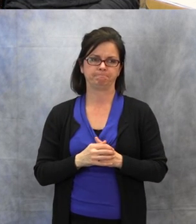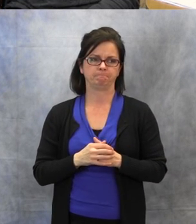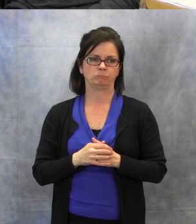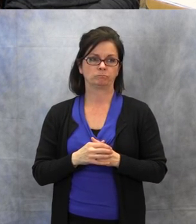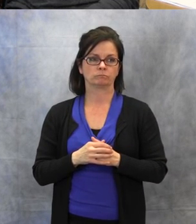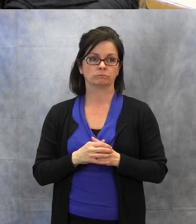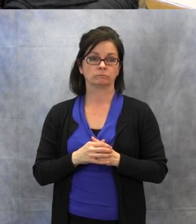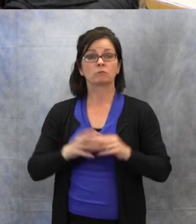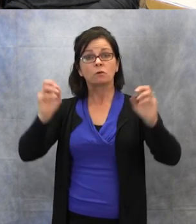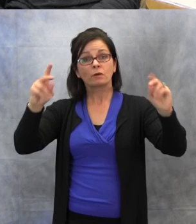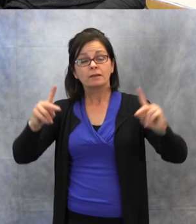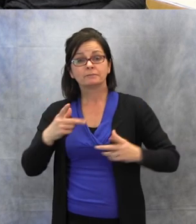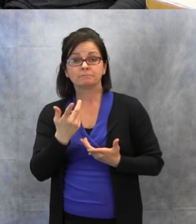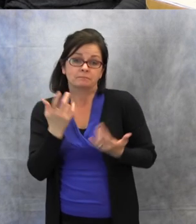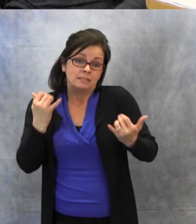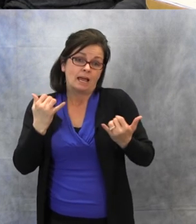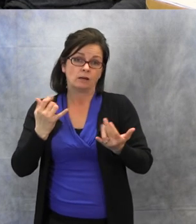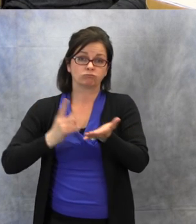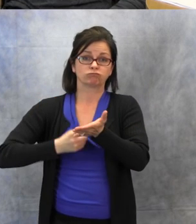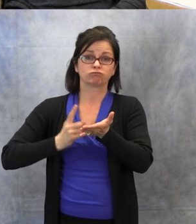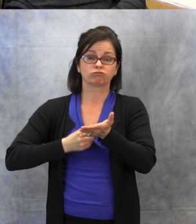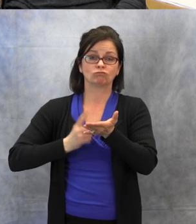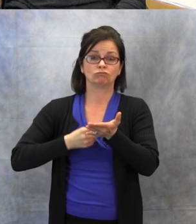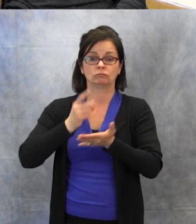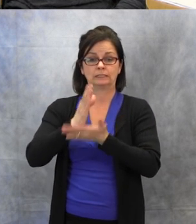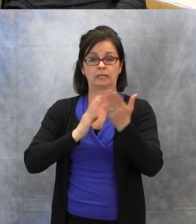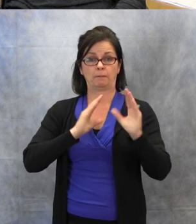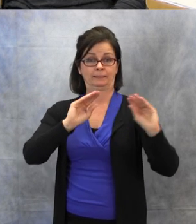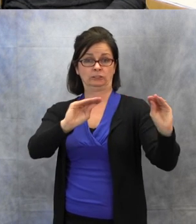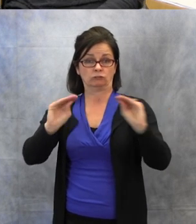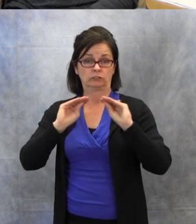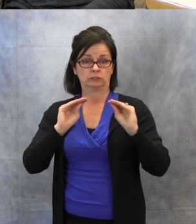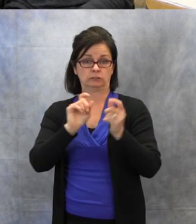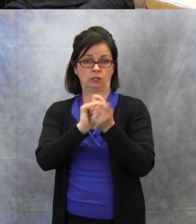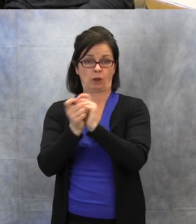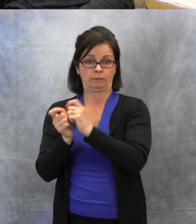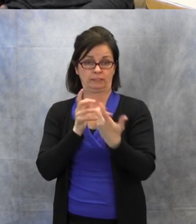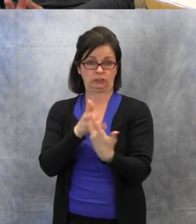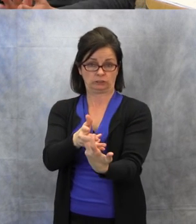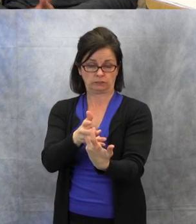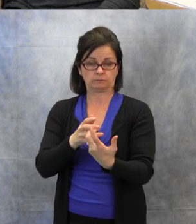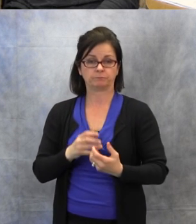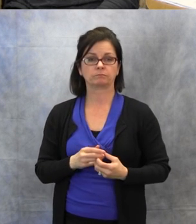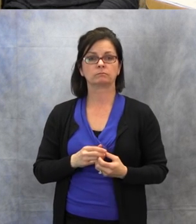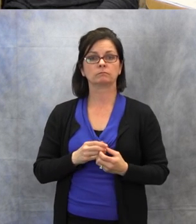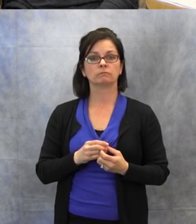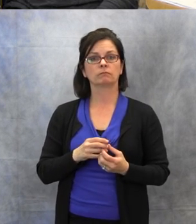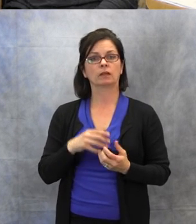Alright now, we're going to talk about some instructional accommodations, and what's very important are